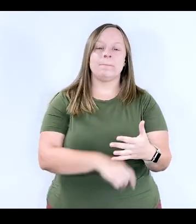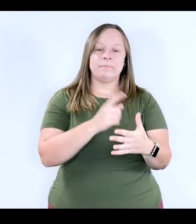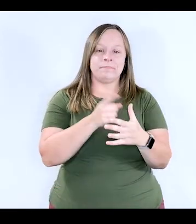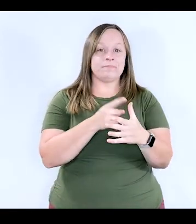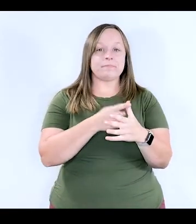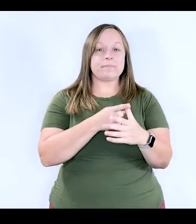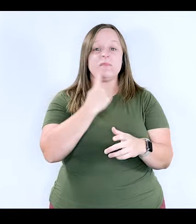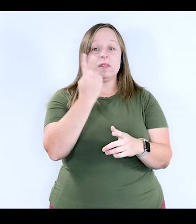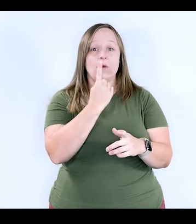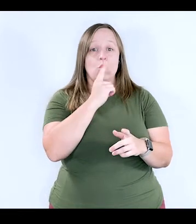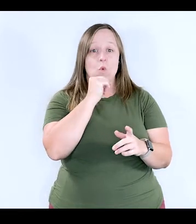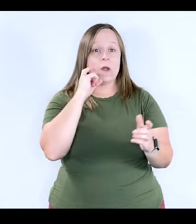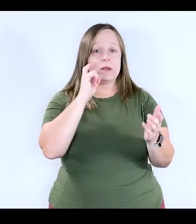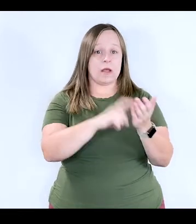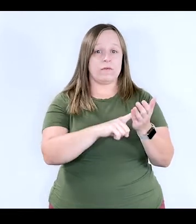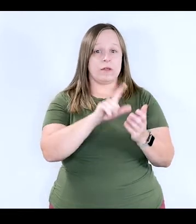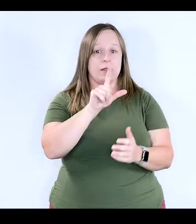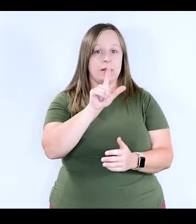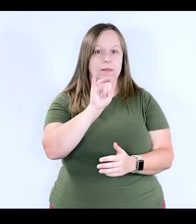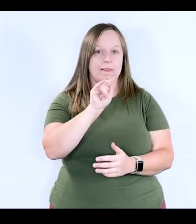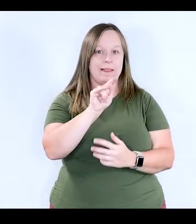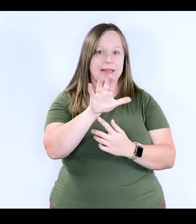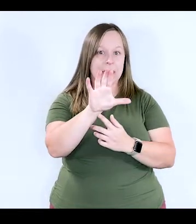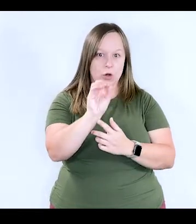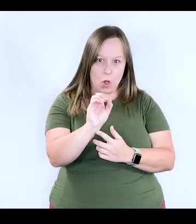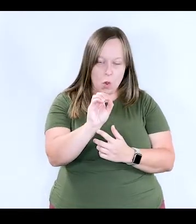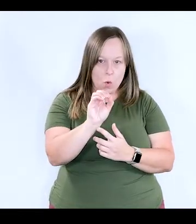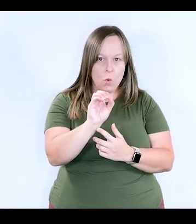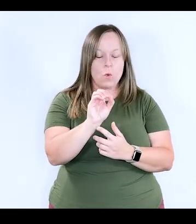So someone who identifies as being a Latino